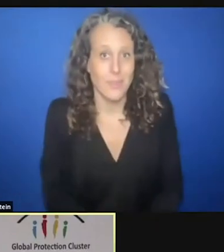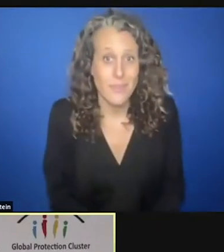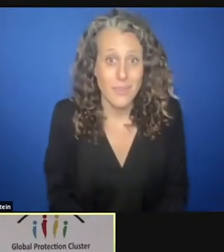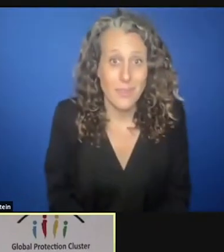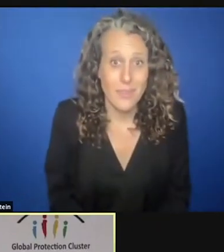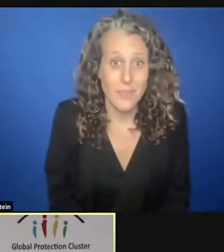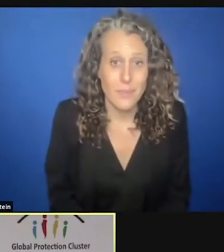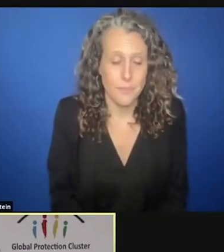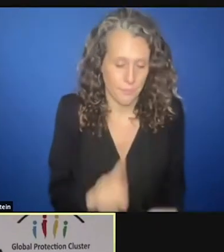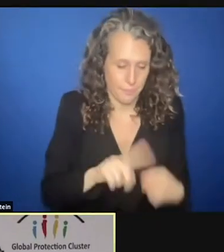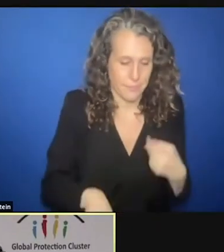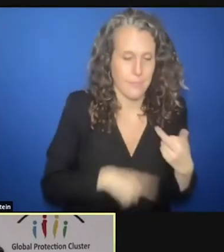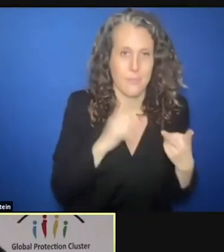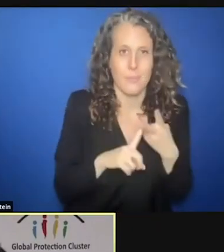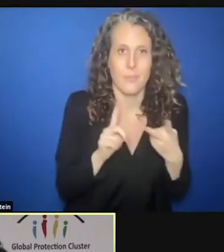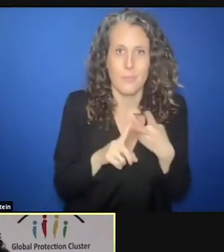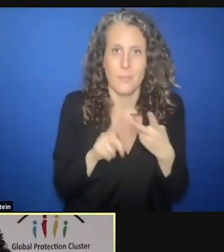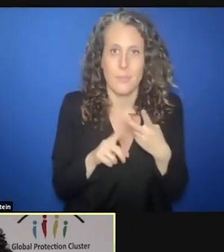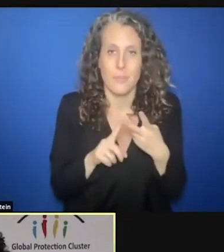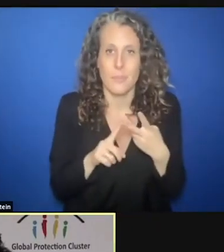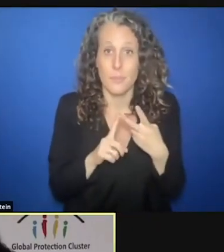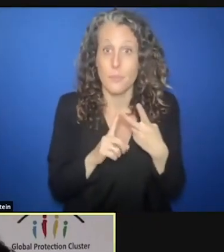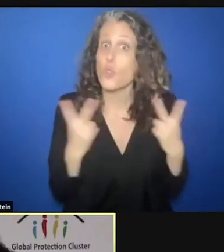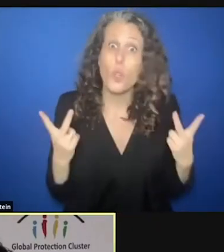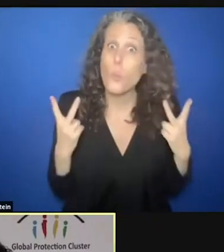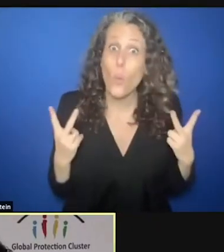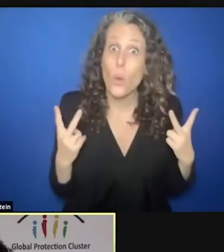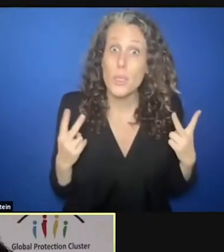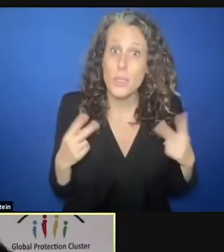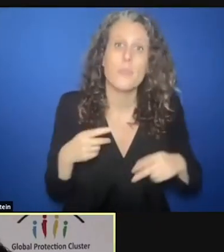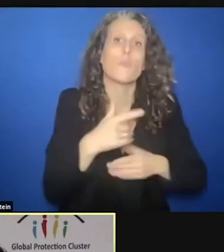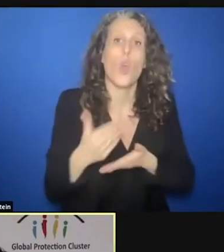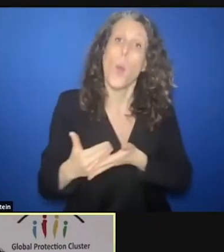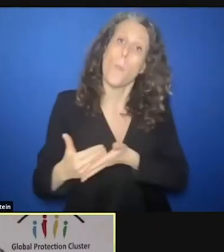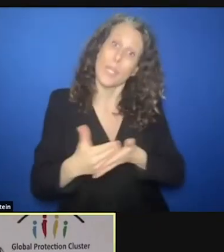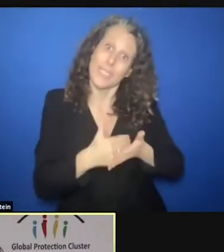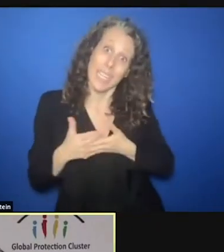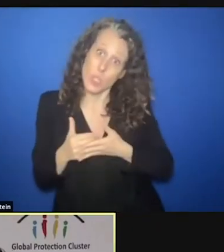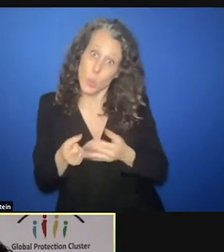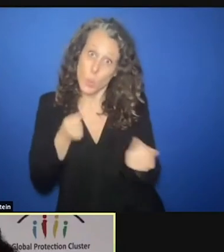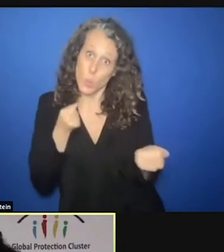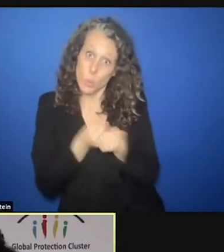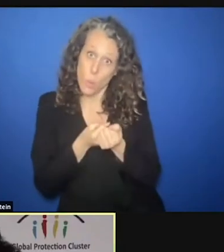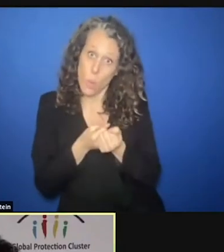is that the sector of protection support, of protection of children,